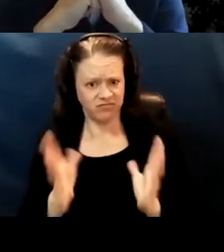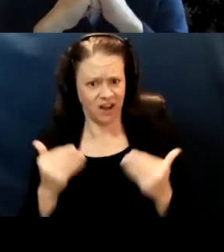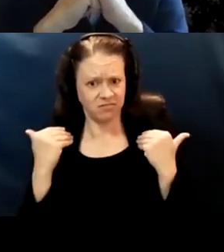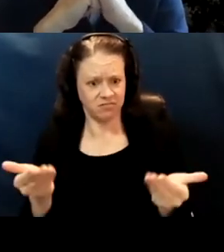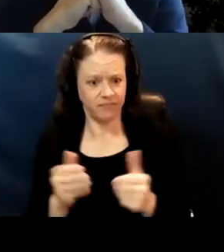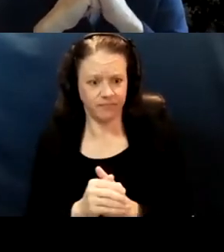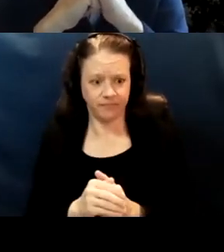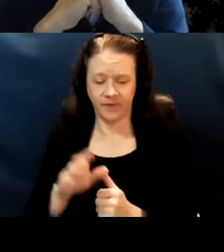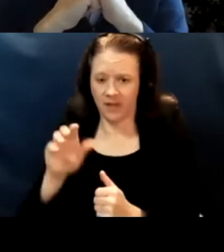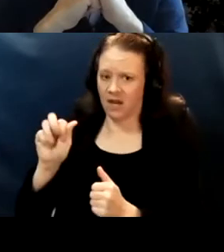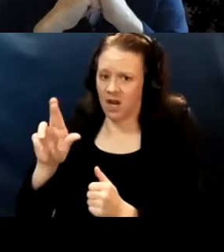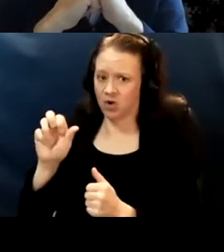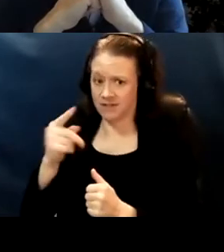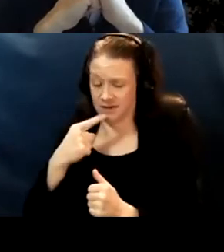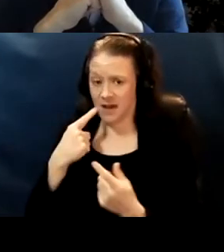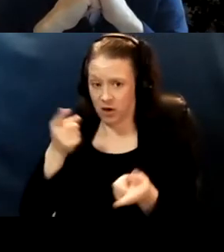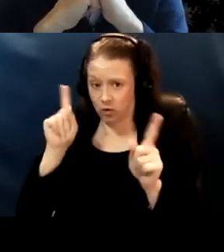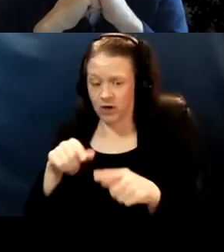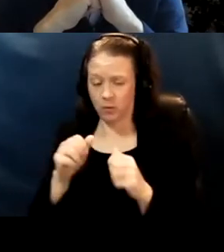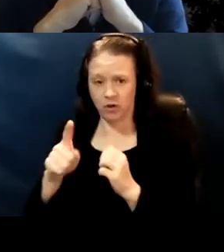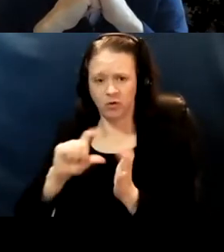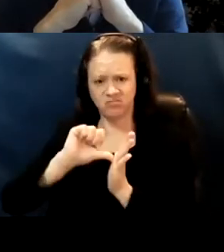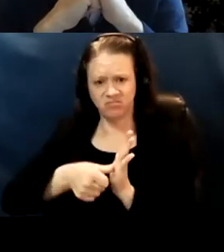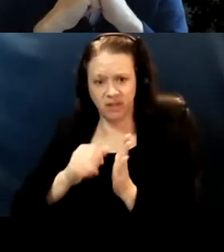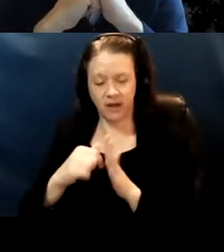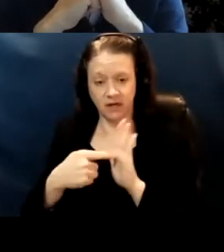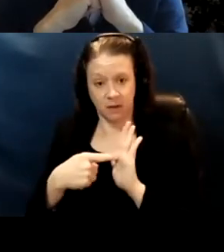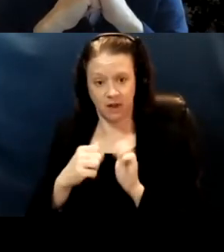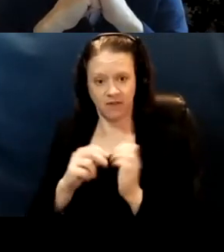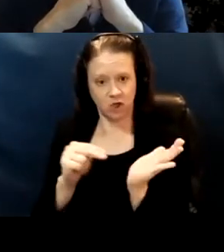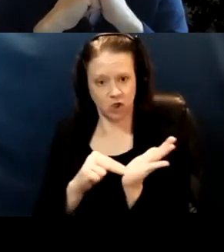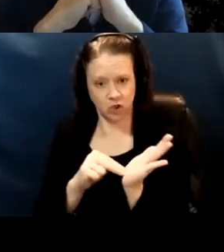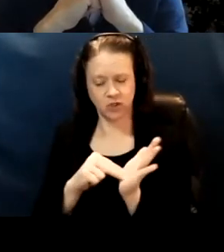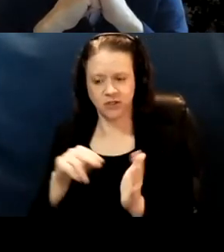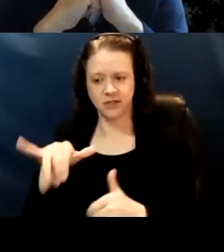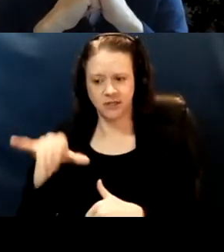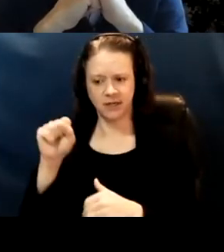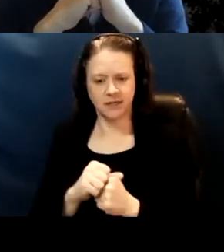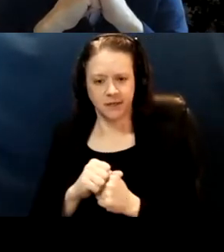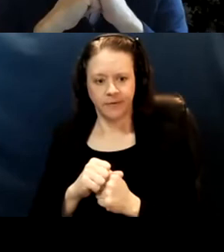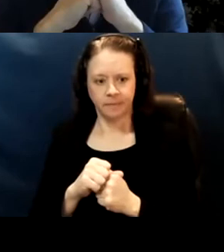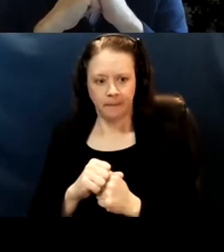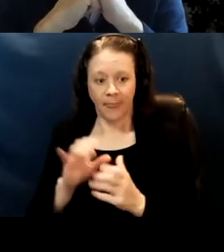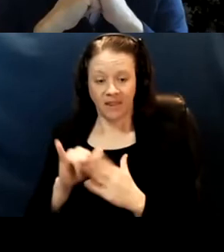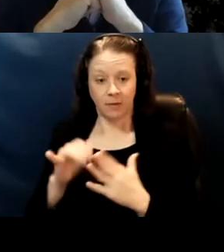Yeah. Sylvia, I agree with you regarding highlighting that example of the nurse, you know, it was heroic. I googled the person's name